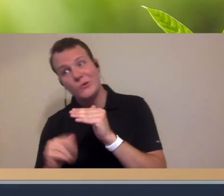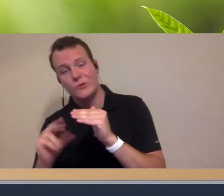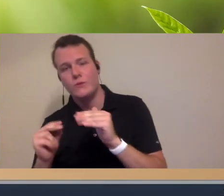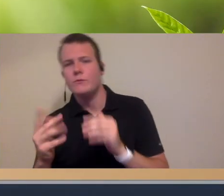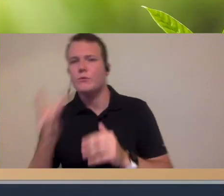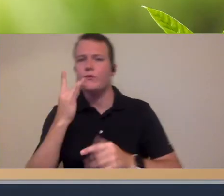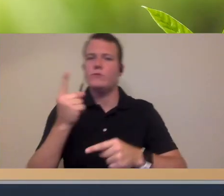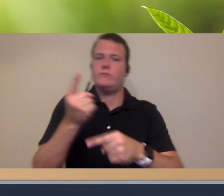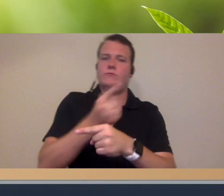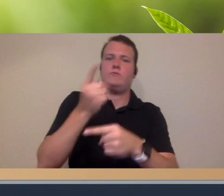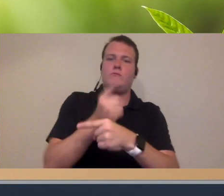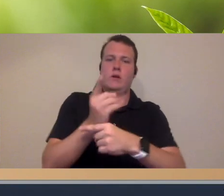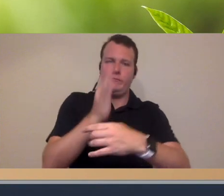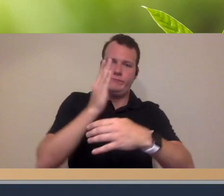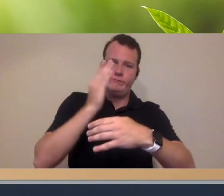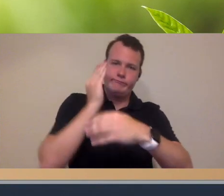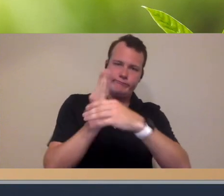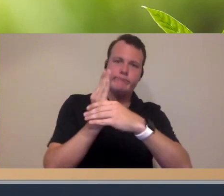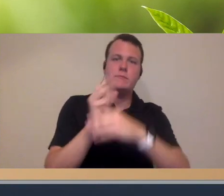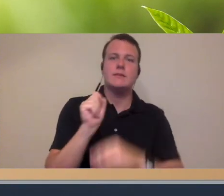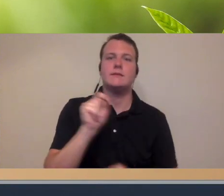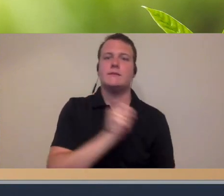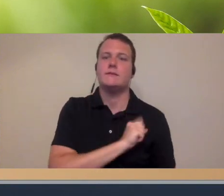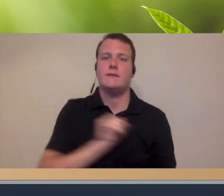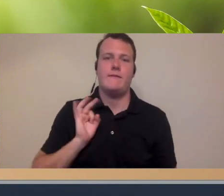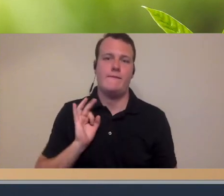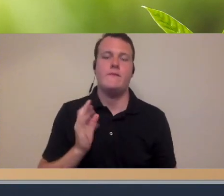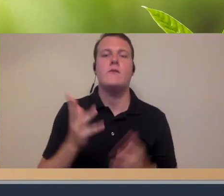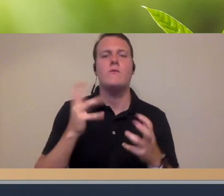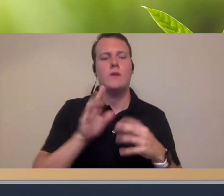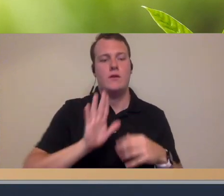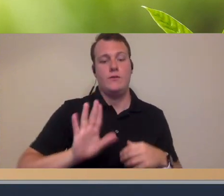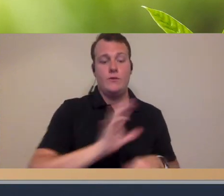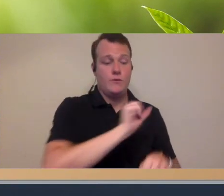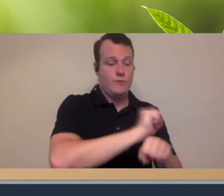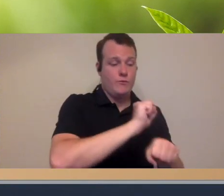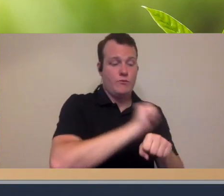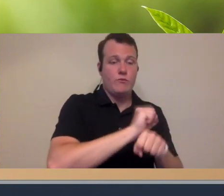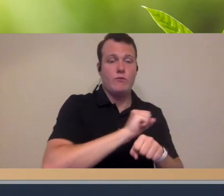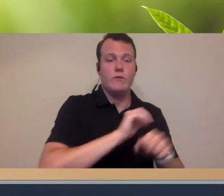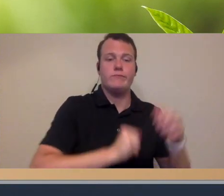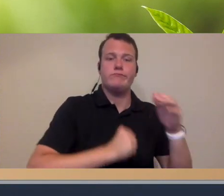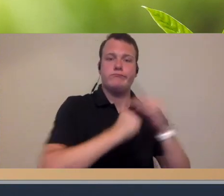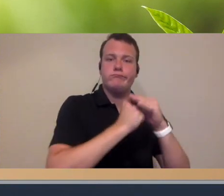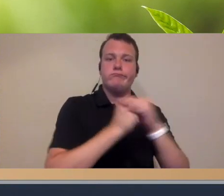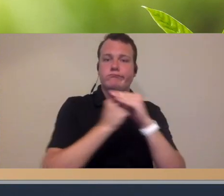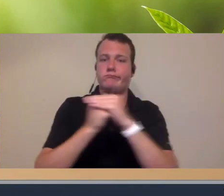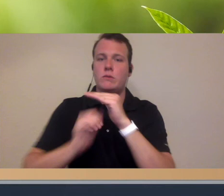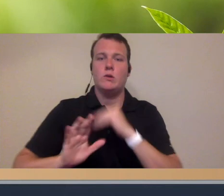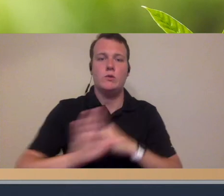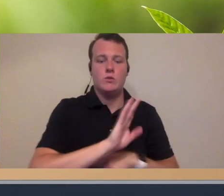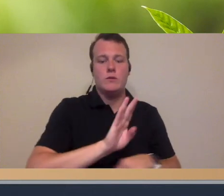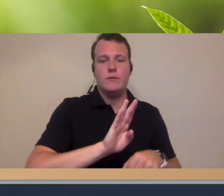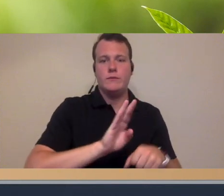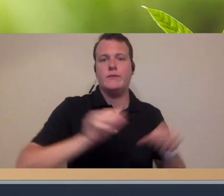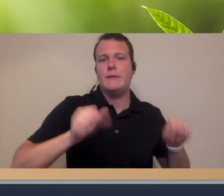or you don't understand you want to be rightly staffed and you want everyone to be working up to their fullest capabilities you don't need someone